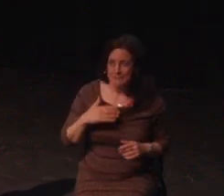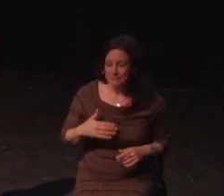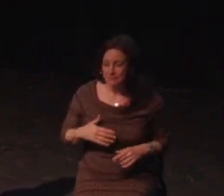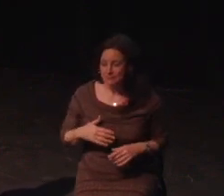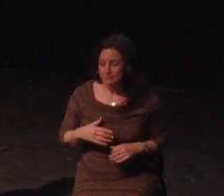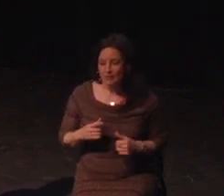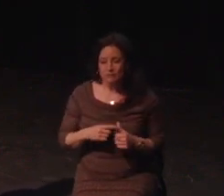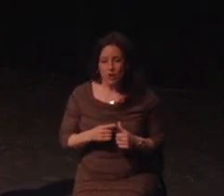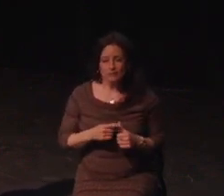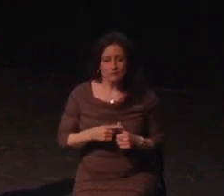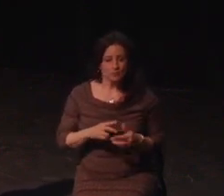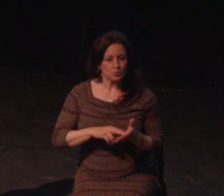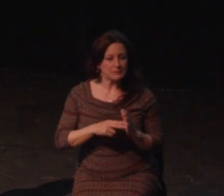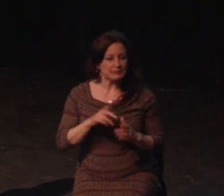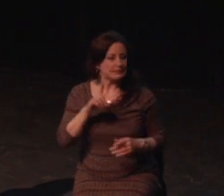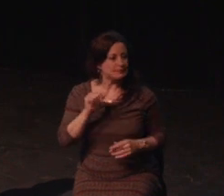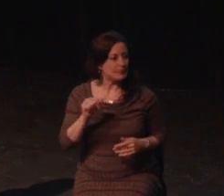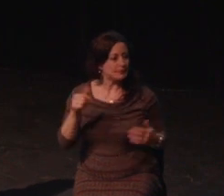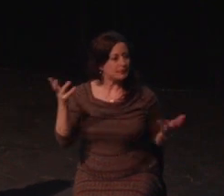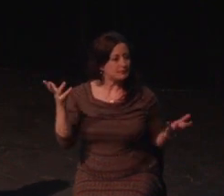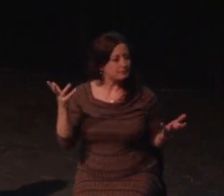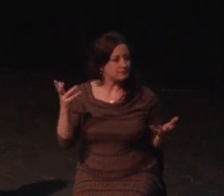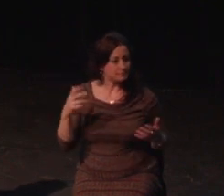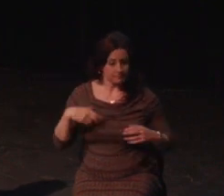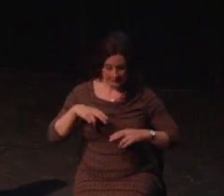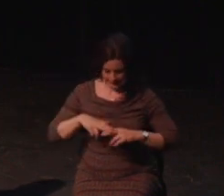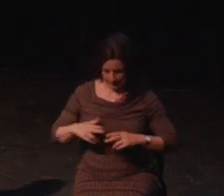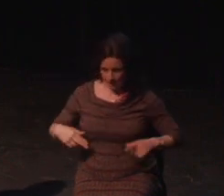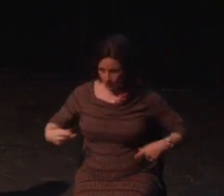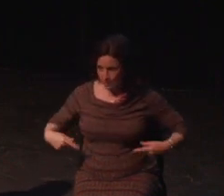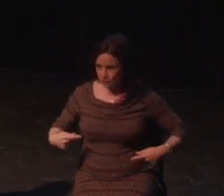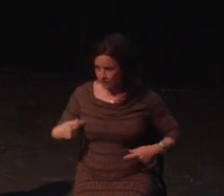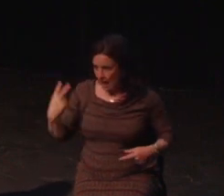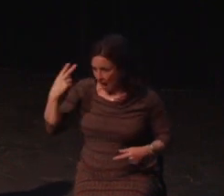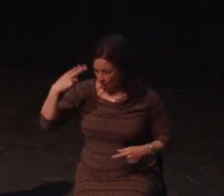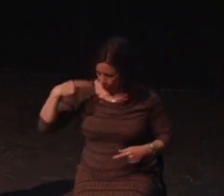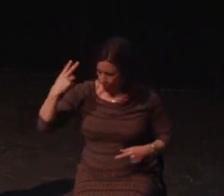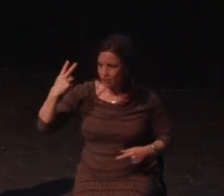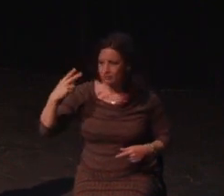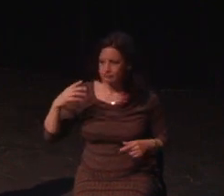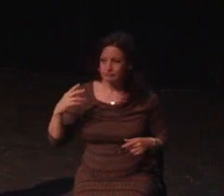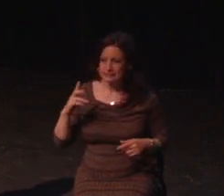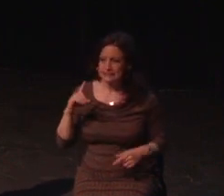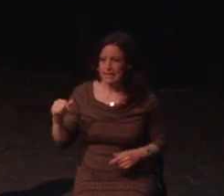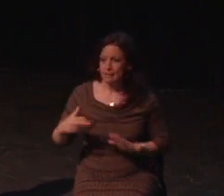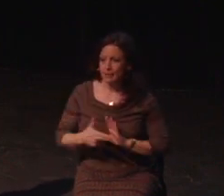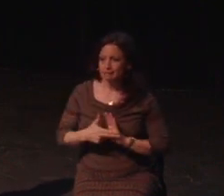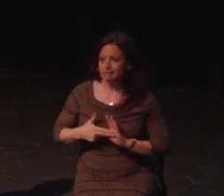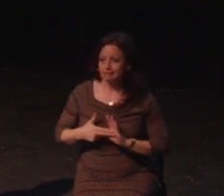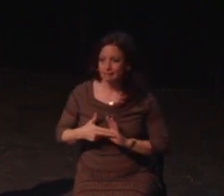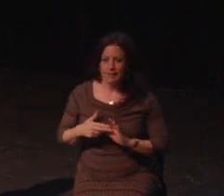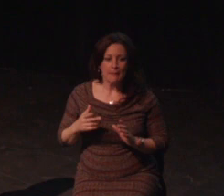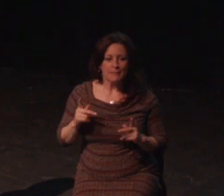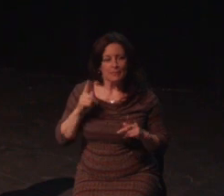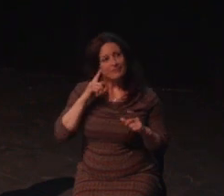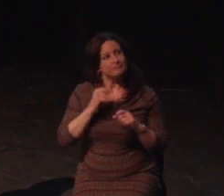the aftereffects of the artery tear and I would get better, and to be able to play this amazing game everyone was so excited about.